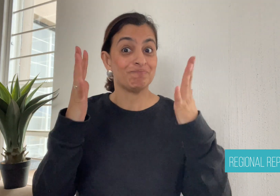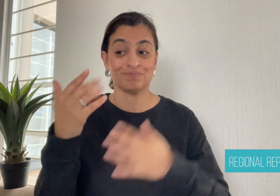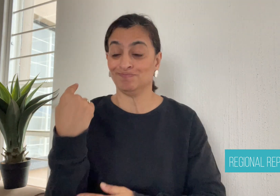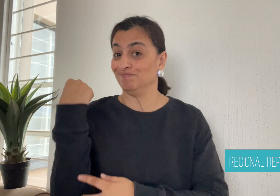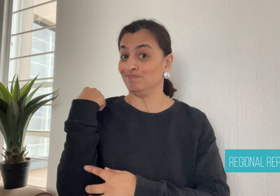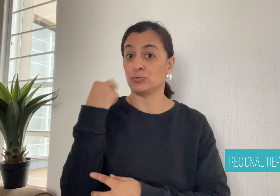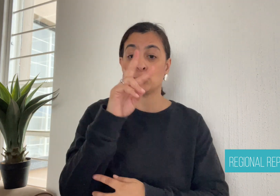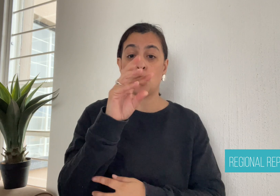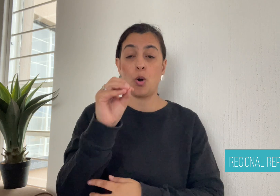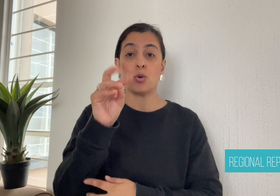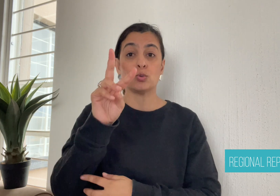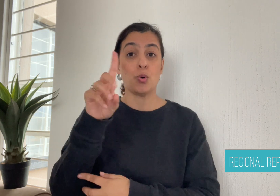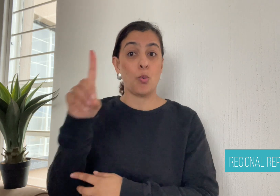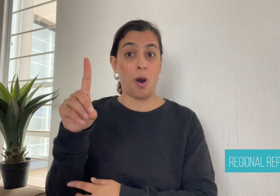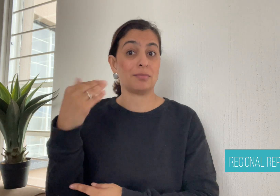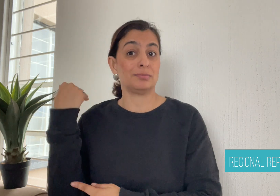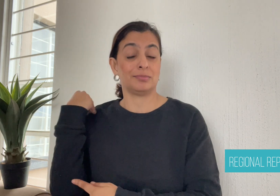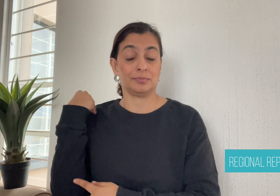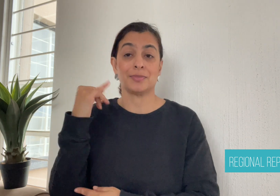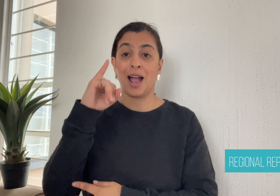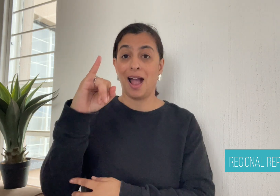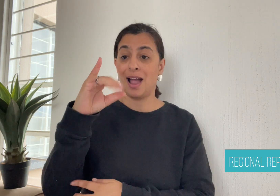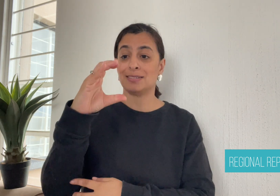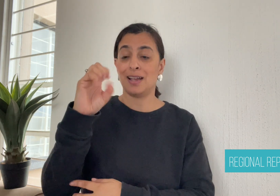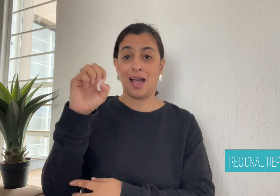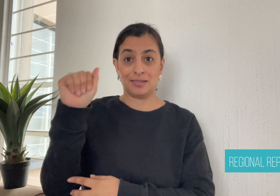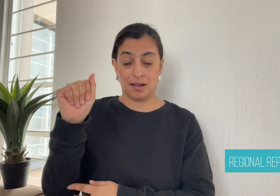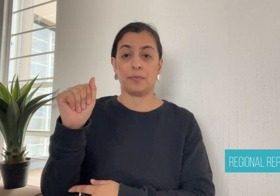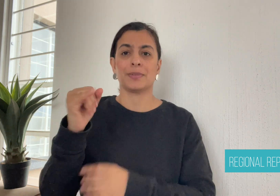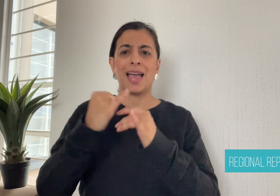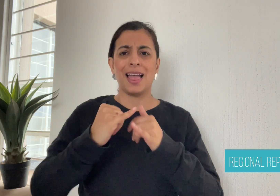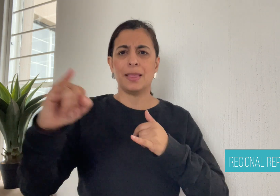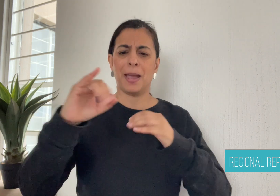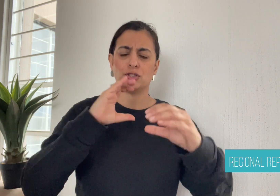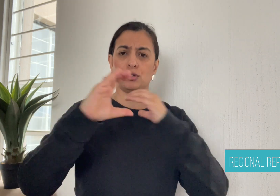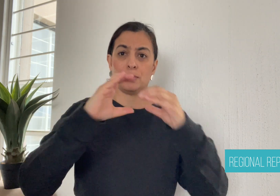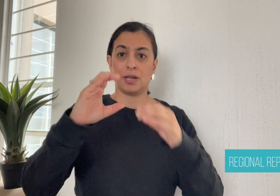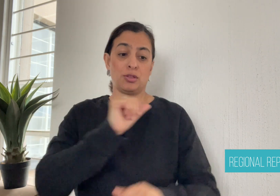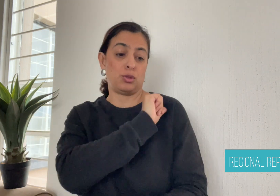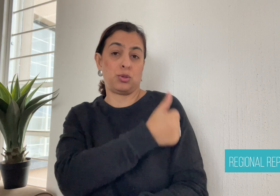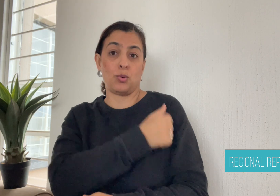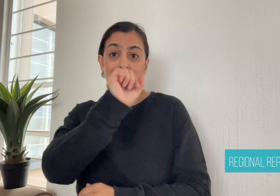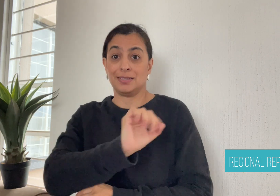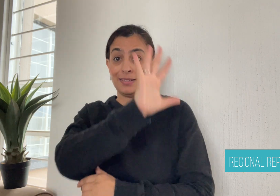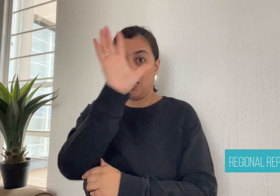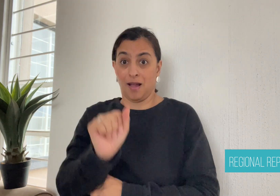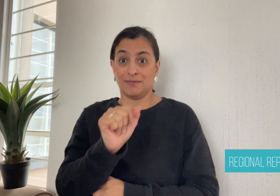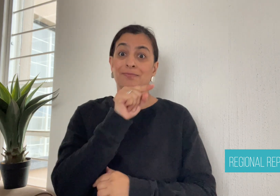Authority of South Africa (ICASA) amended the Code on People